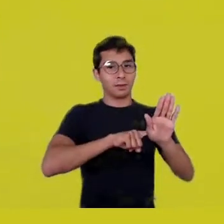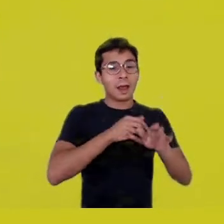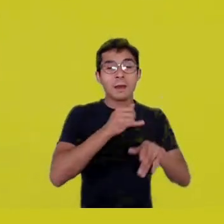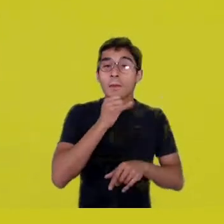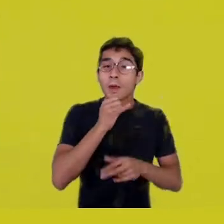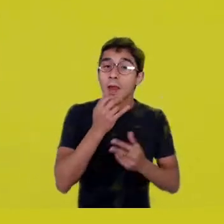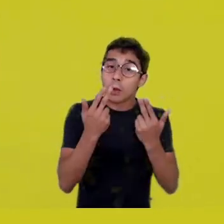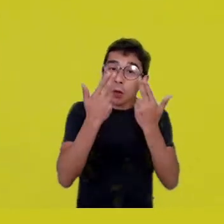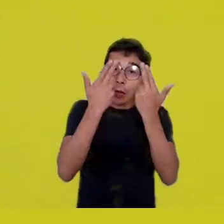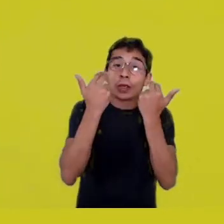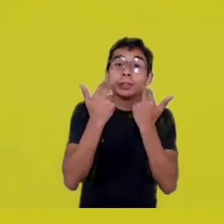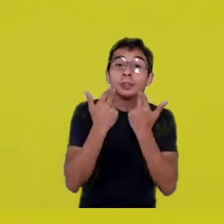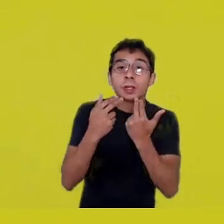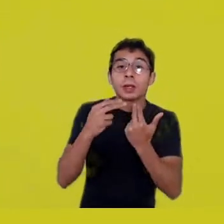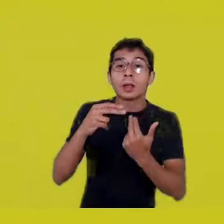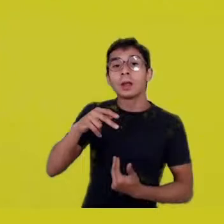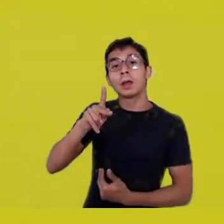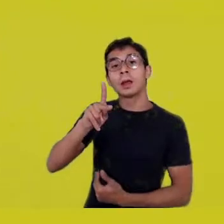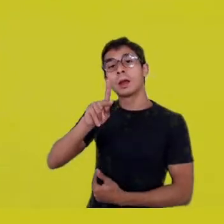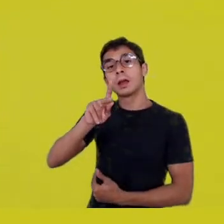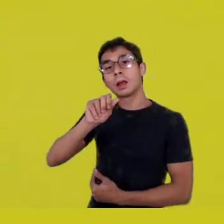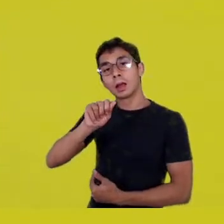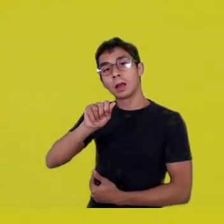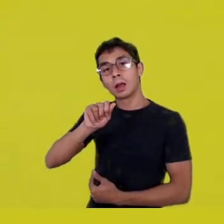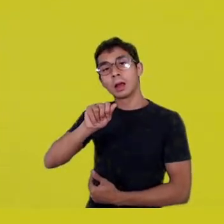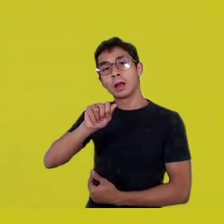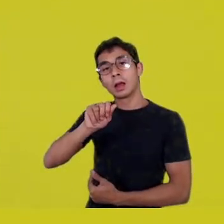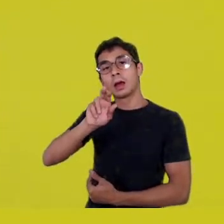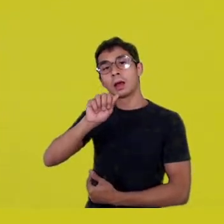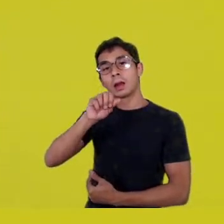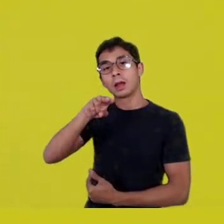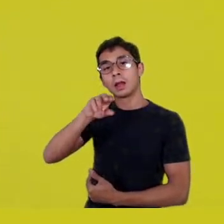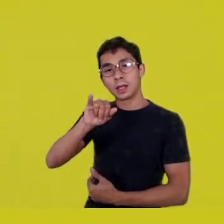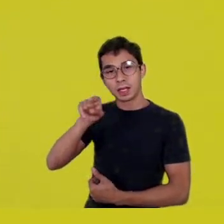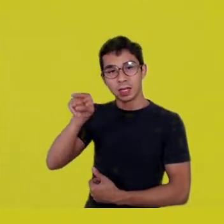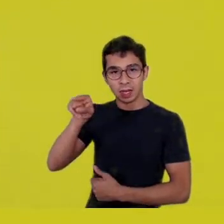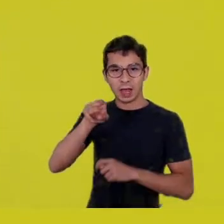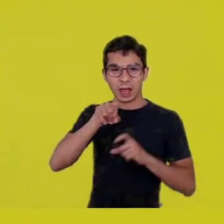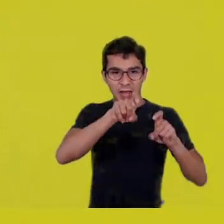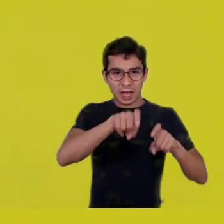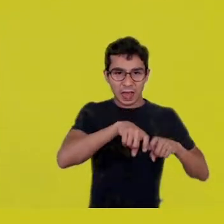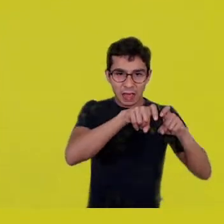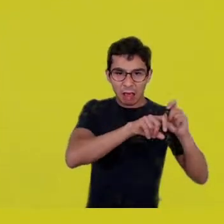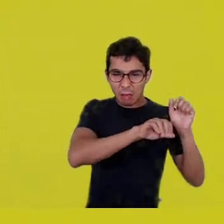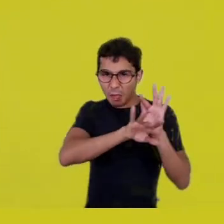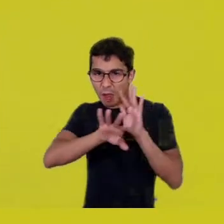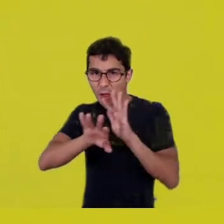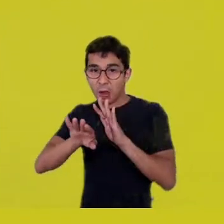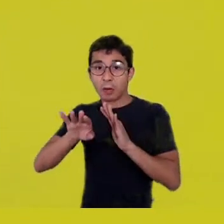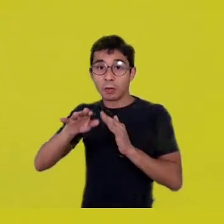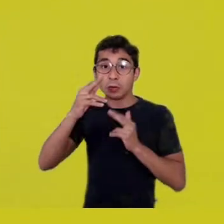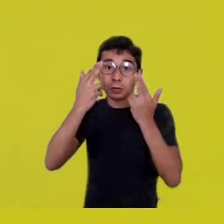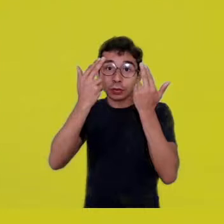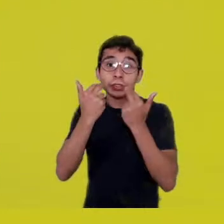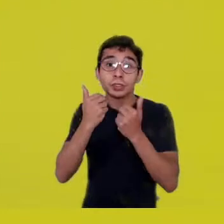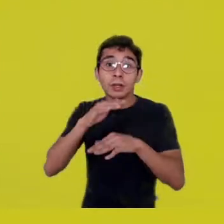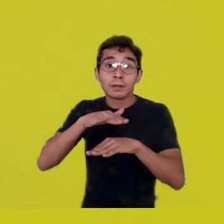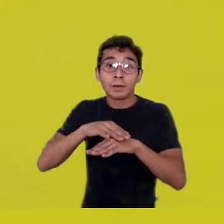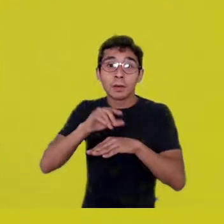encroached by agribusiness in Mato Grosso do Sul, reaching for the earth and putting earth in their mouths.